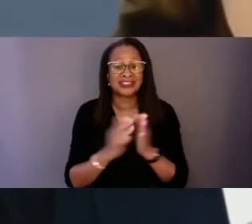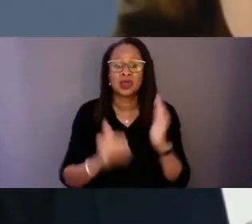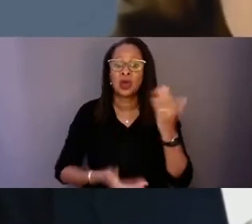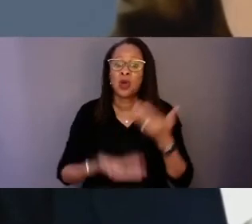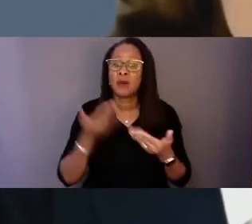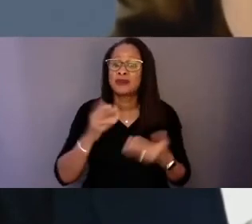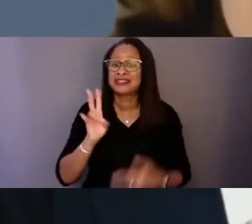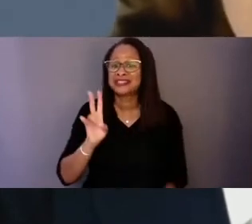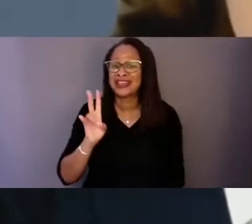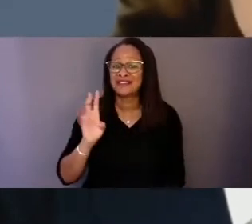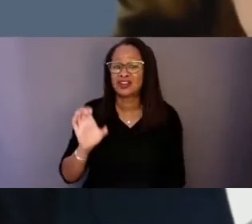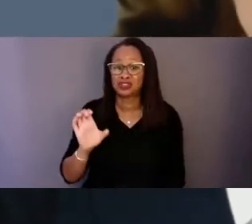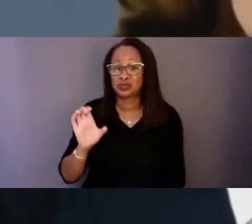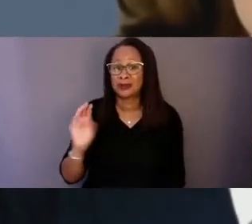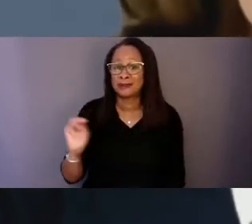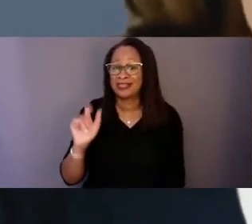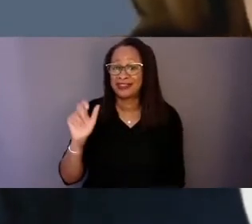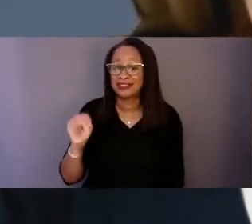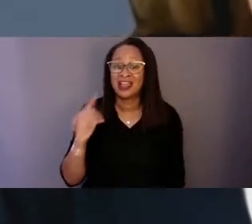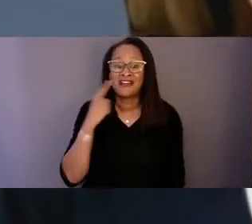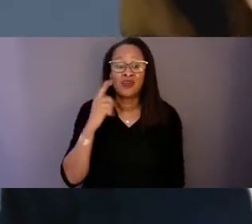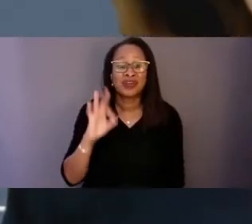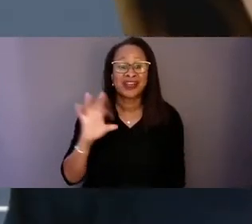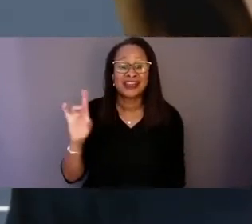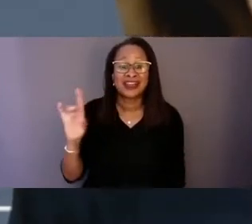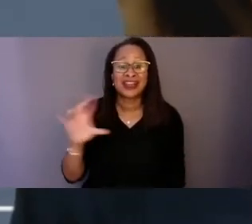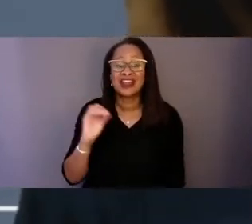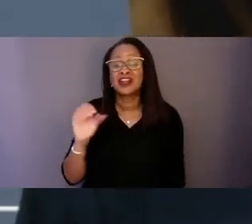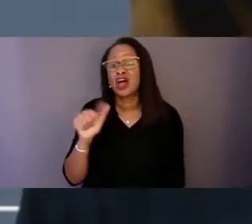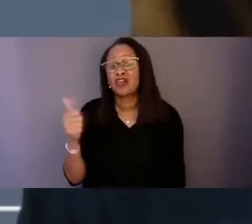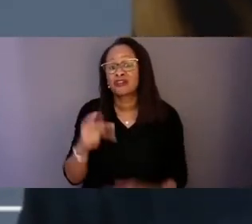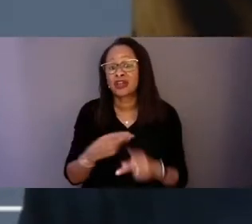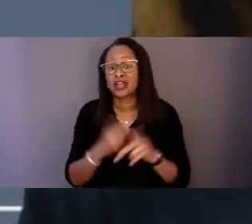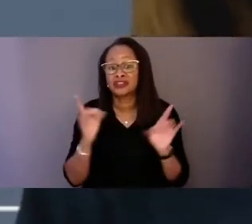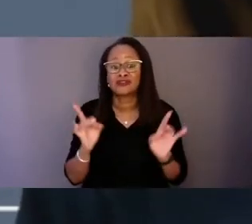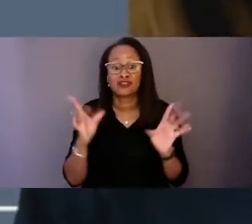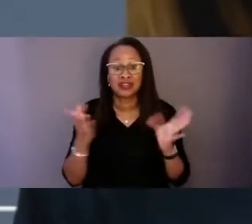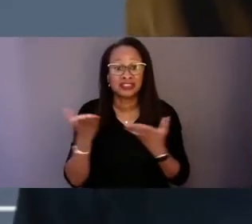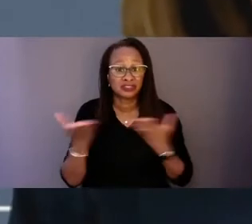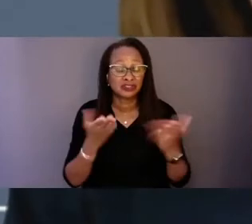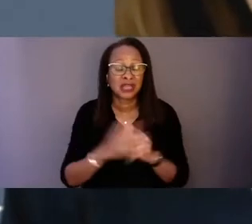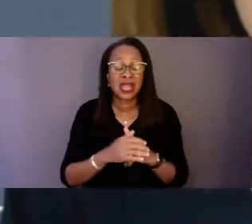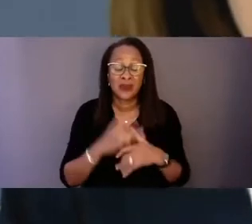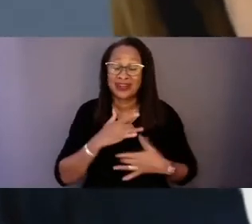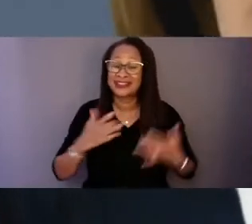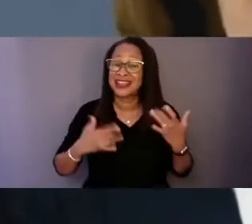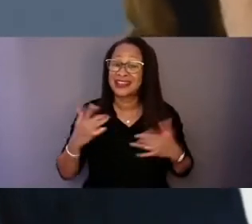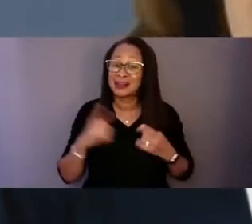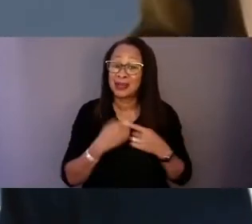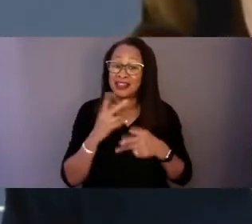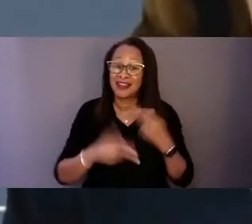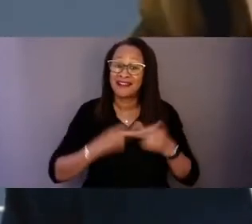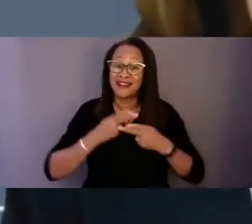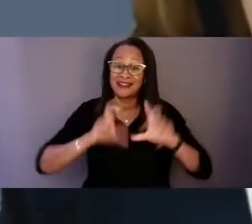and we're really excited about that kind of investment in the system. It would really, really make a big difference and go a long way